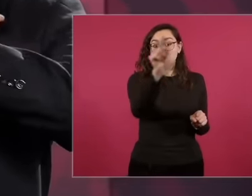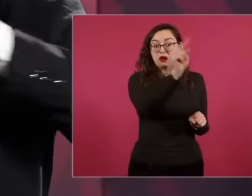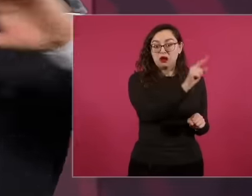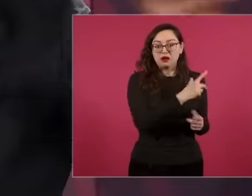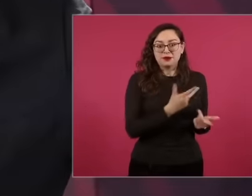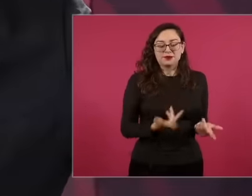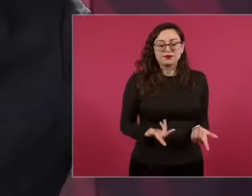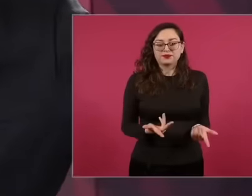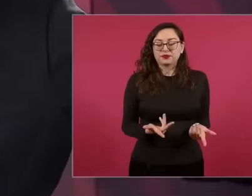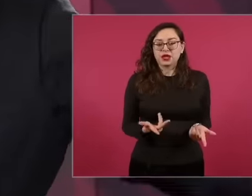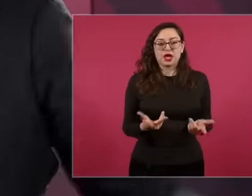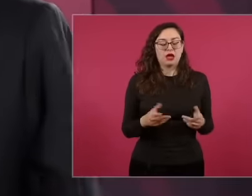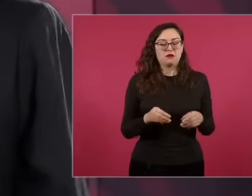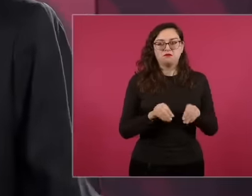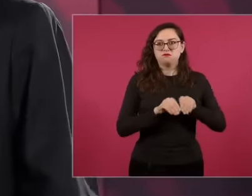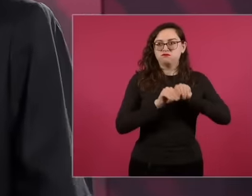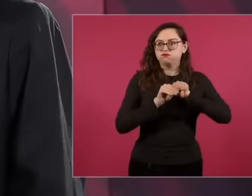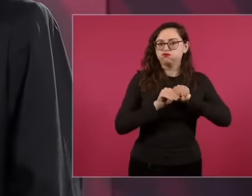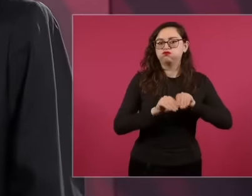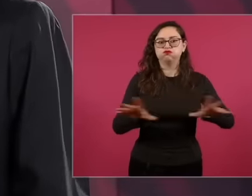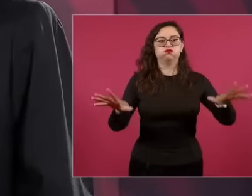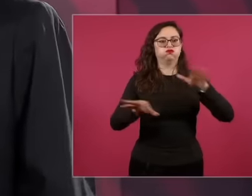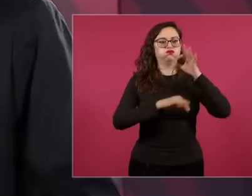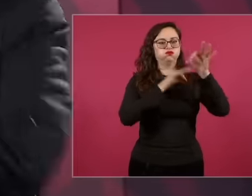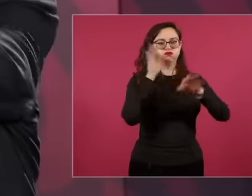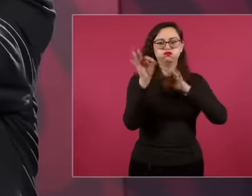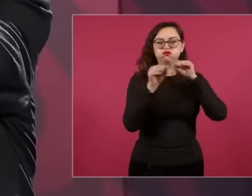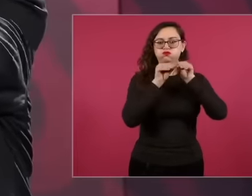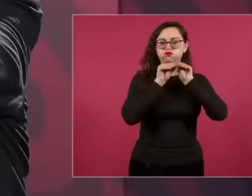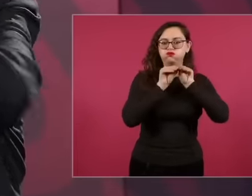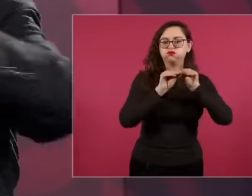National Network